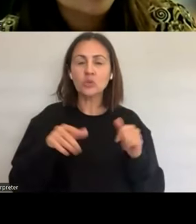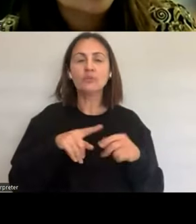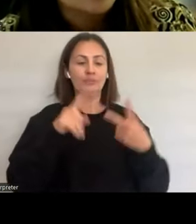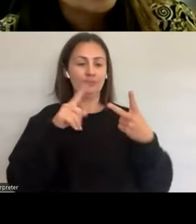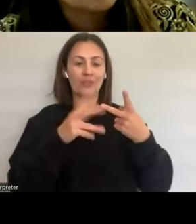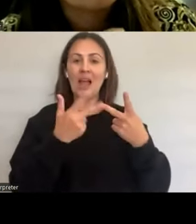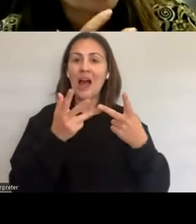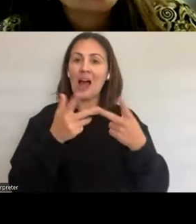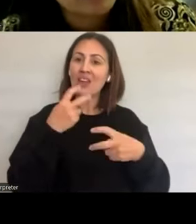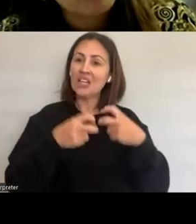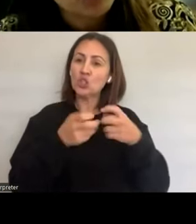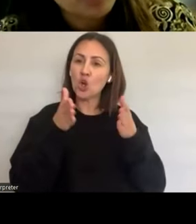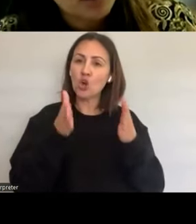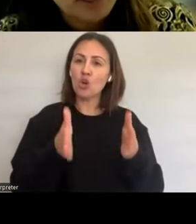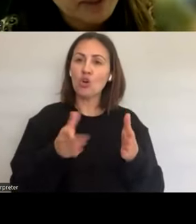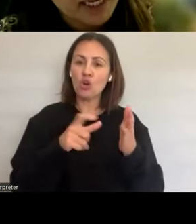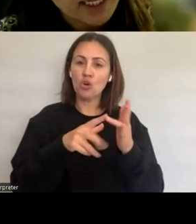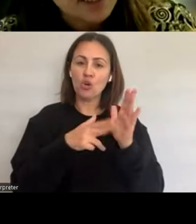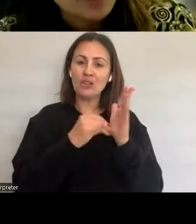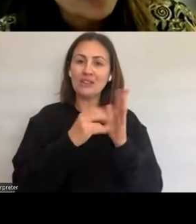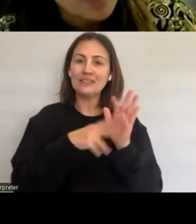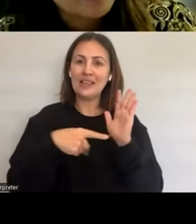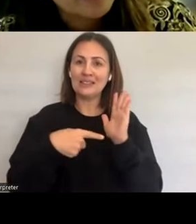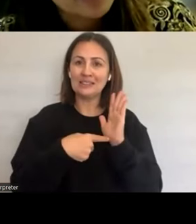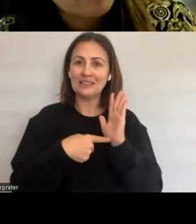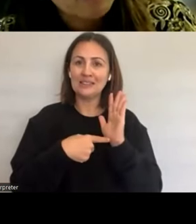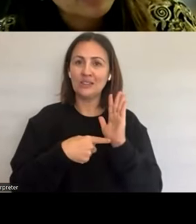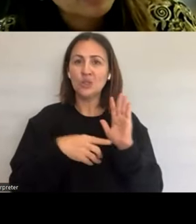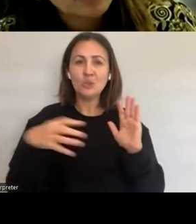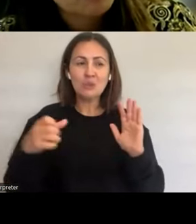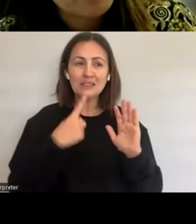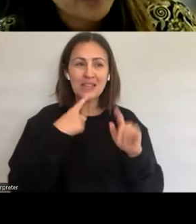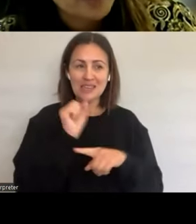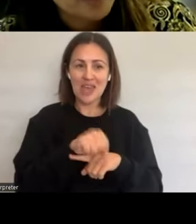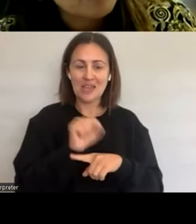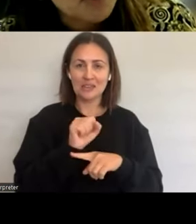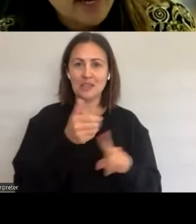it affects their emotional well-being. I think the advantages of being able to